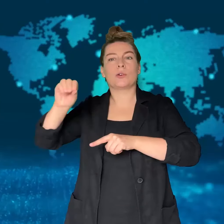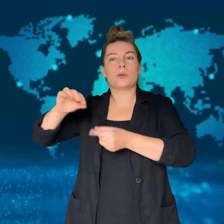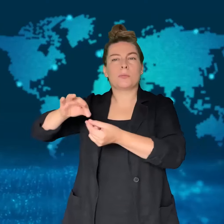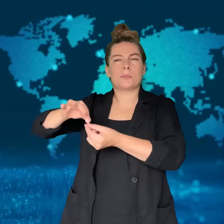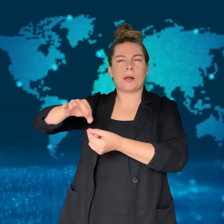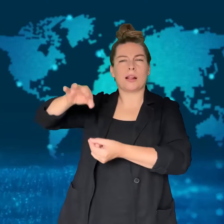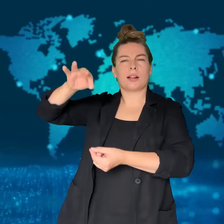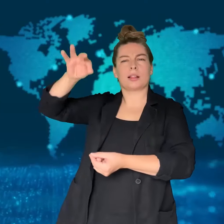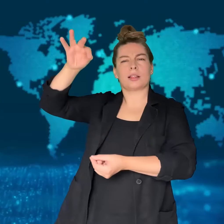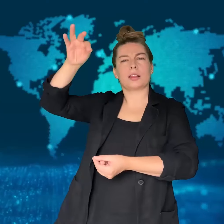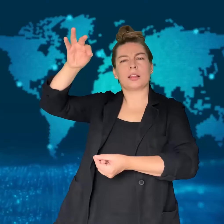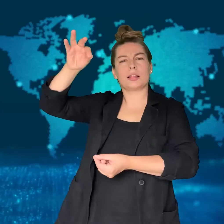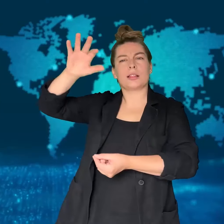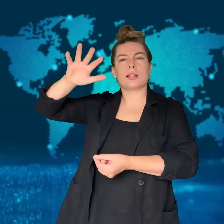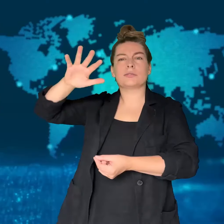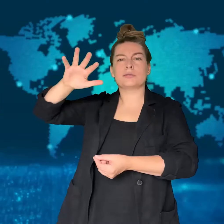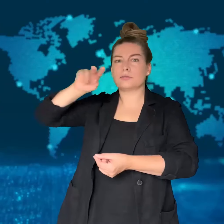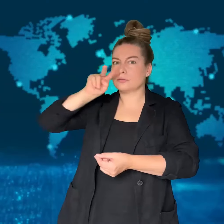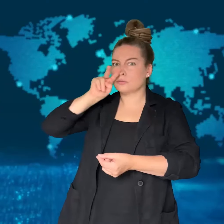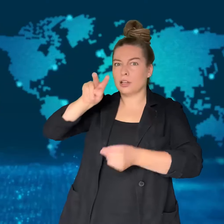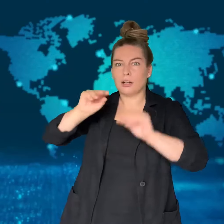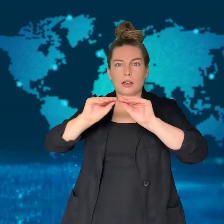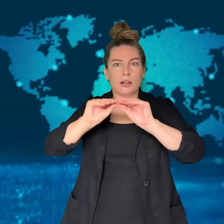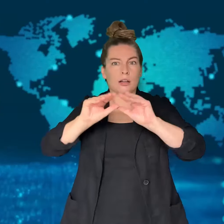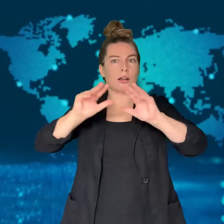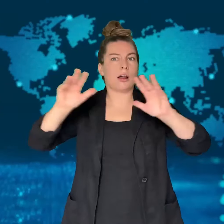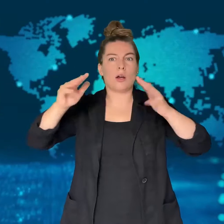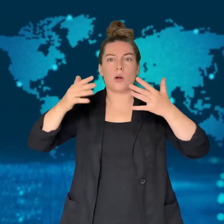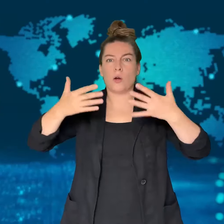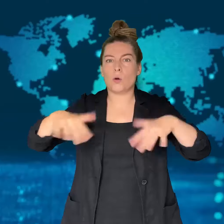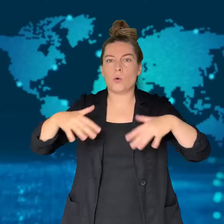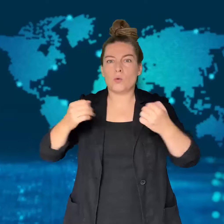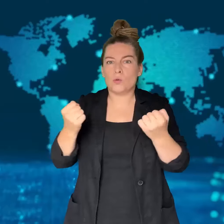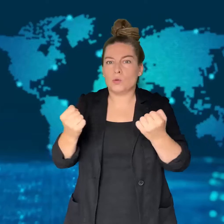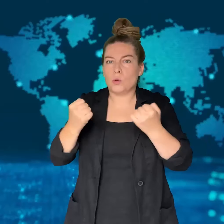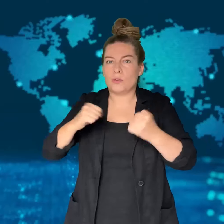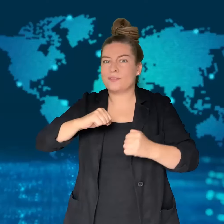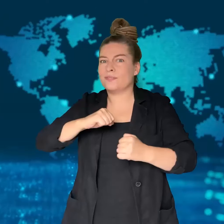the plane losing altitude and spiraling as it fell.